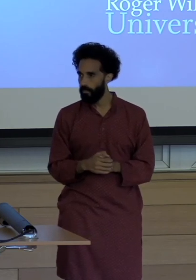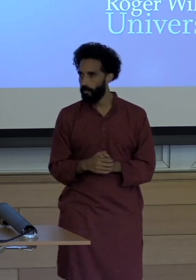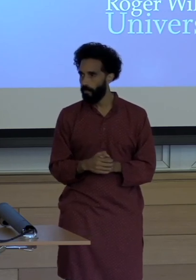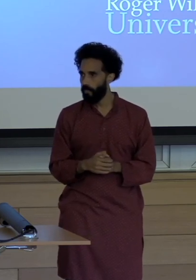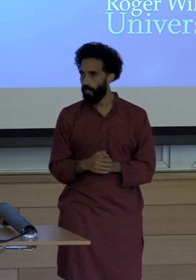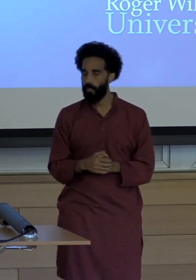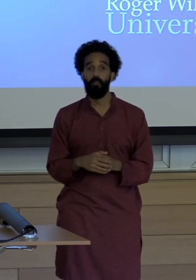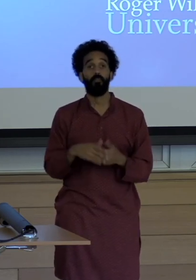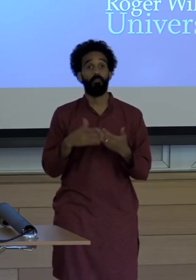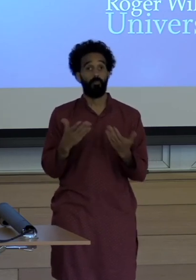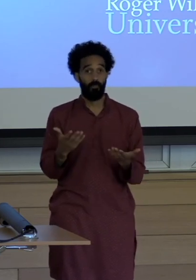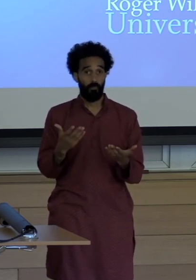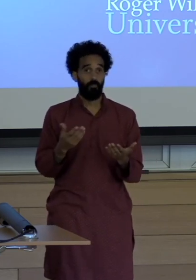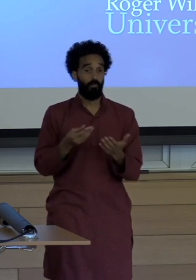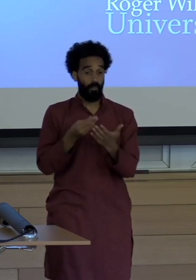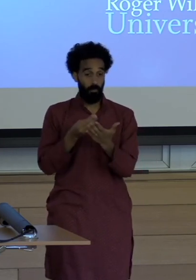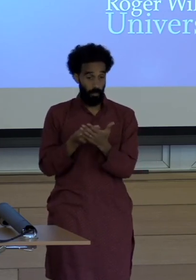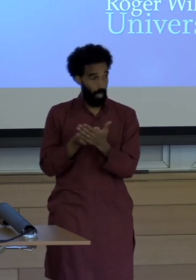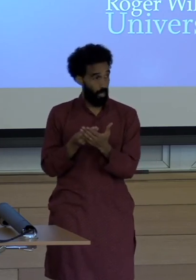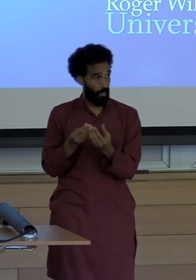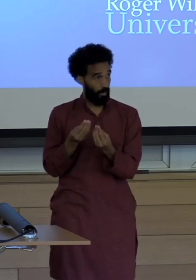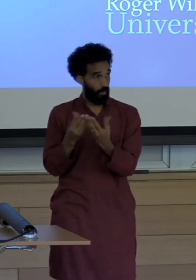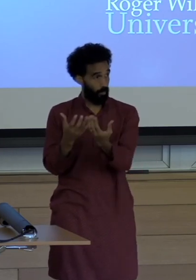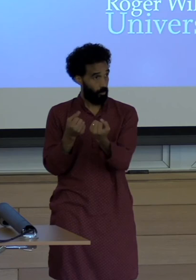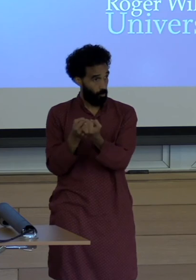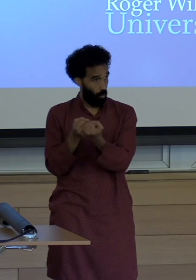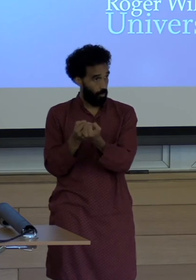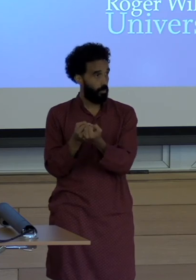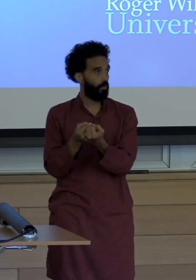Financing or funding the indigenous communities